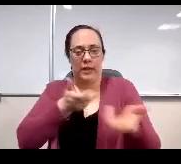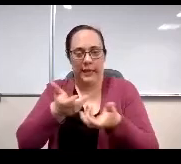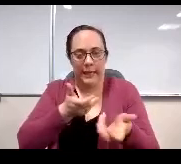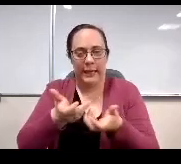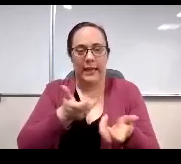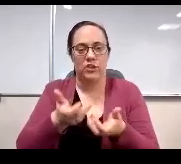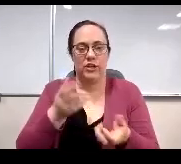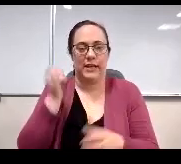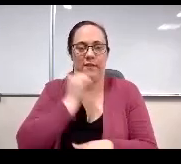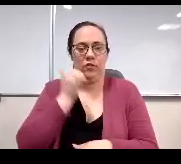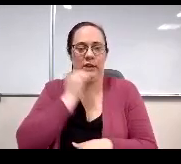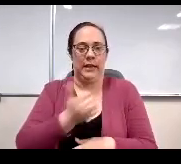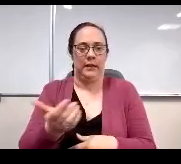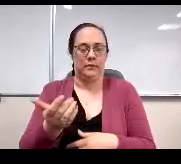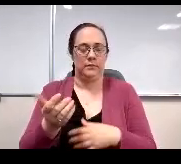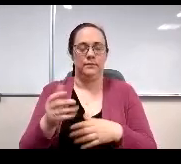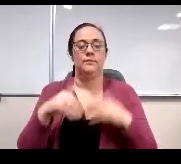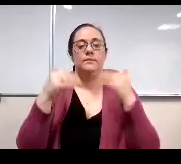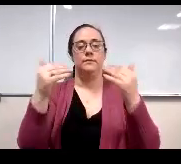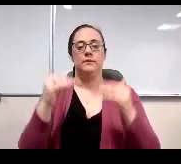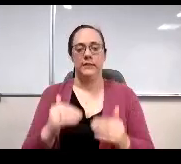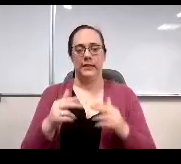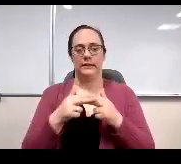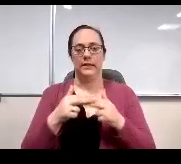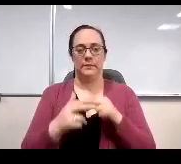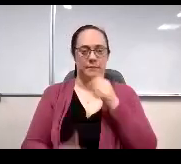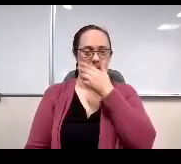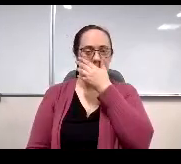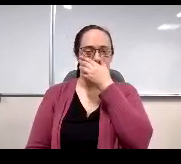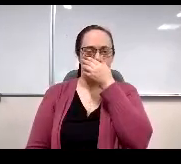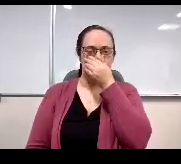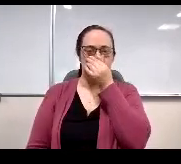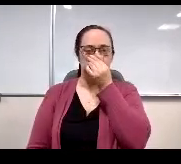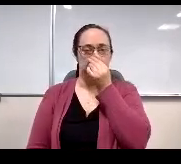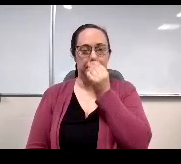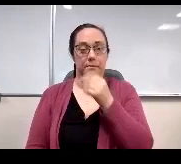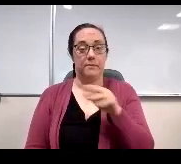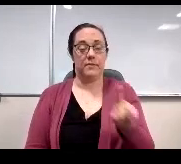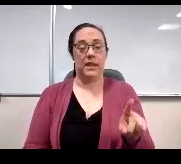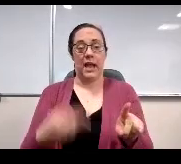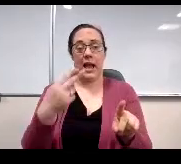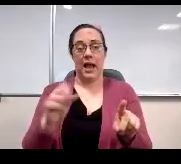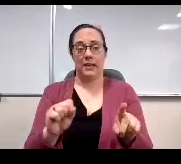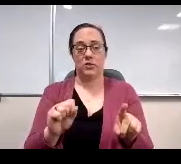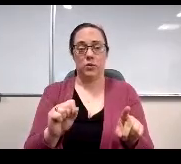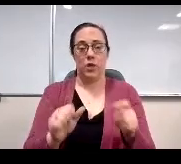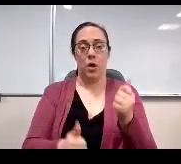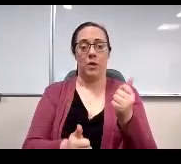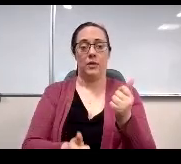day-to-day work at school, next libraries. At the high school level, the biggest difference when compared